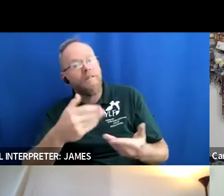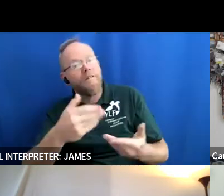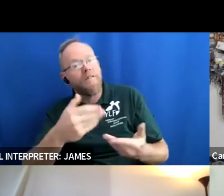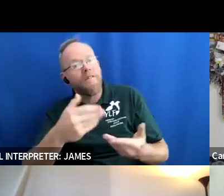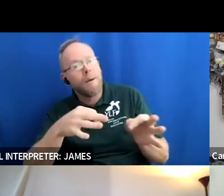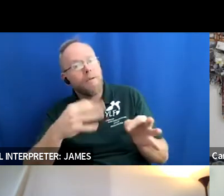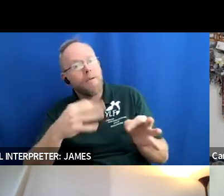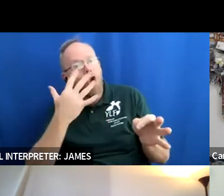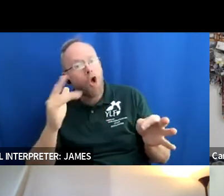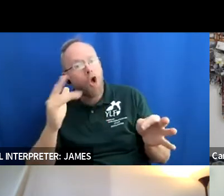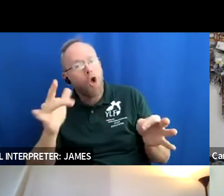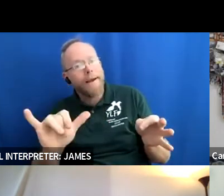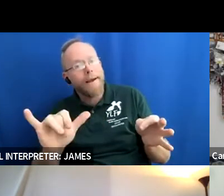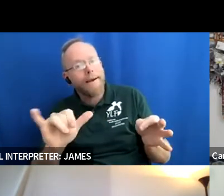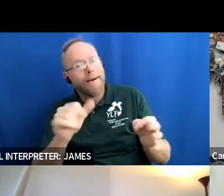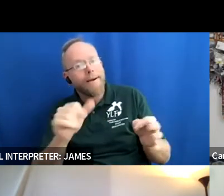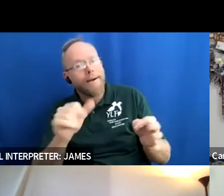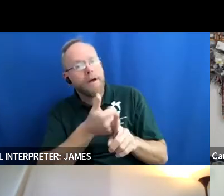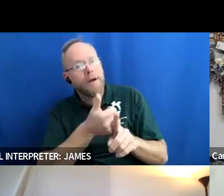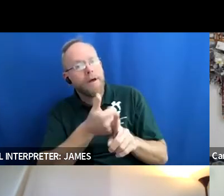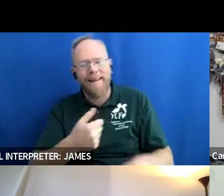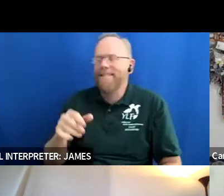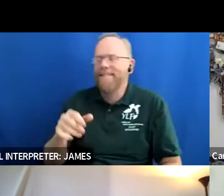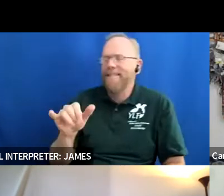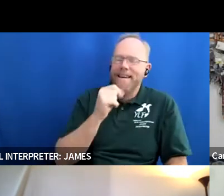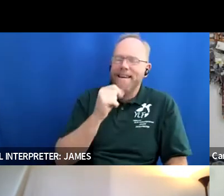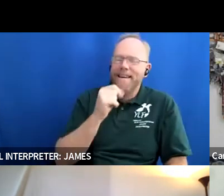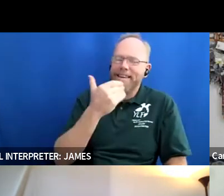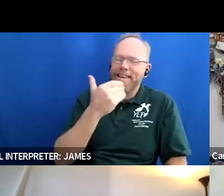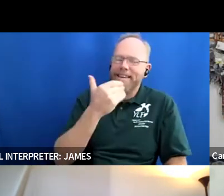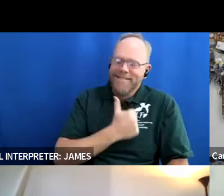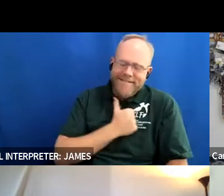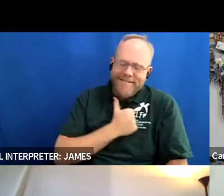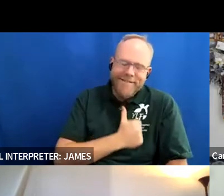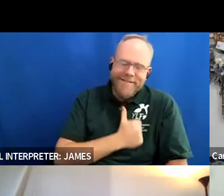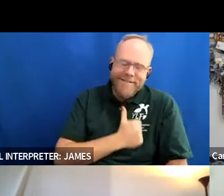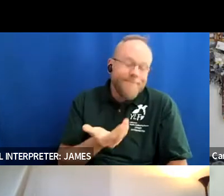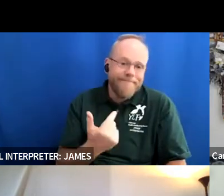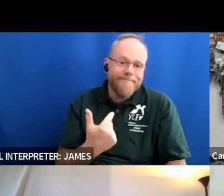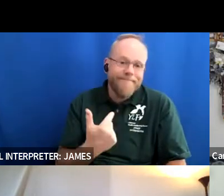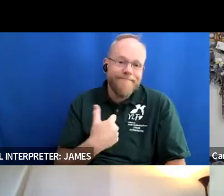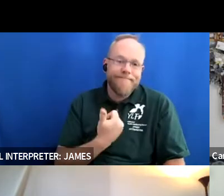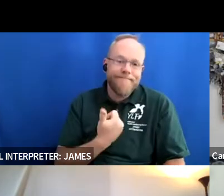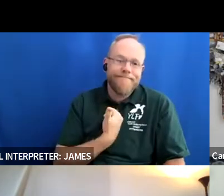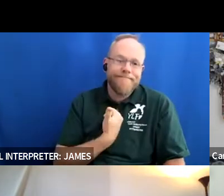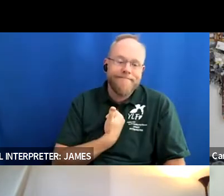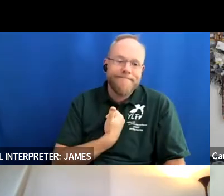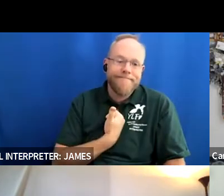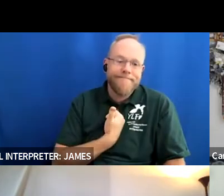oh yes i i do not do very good at that so i apologize if it sucks i am in front of a